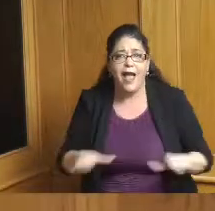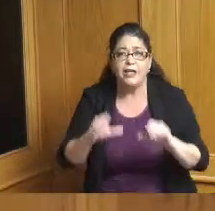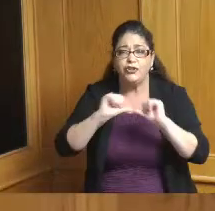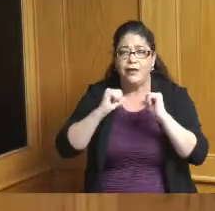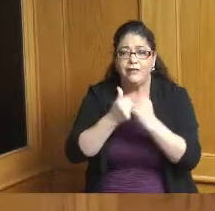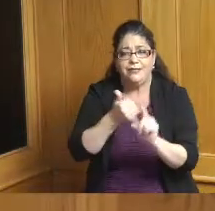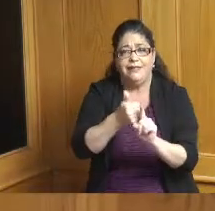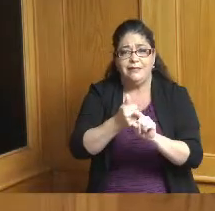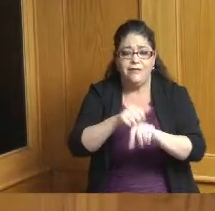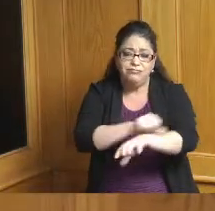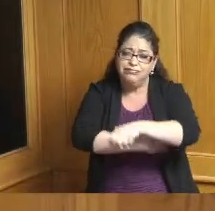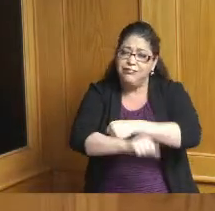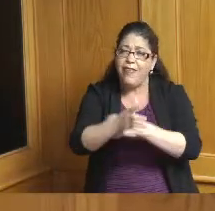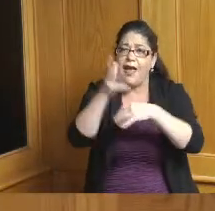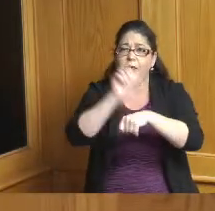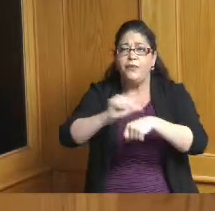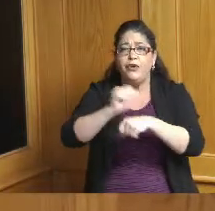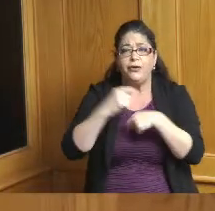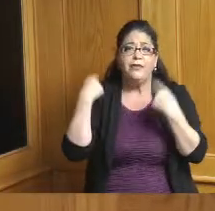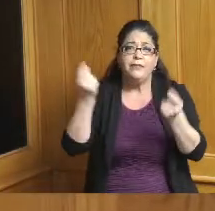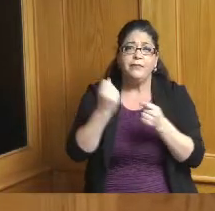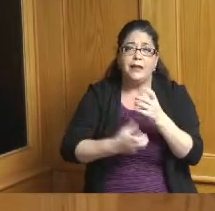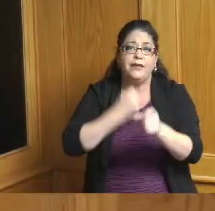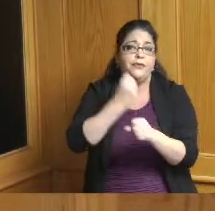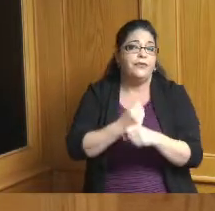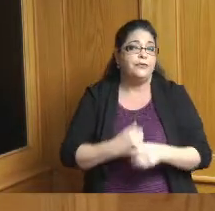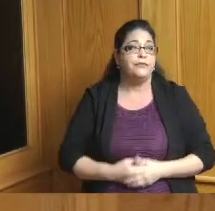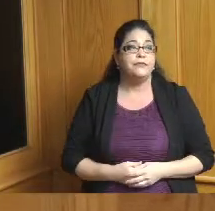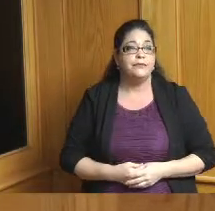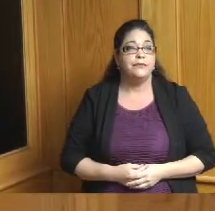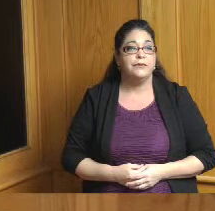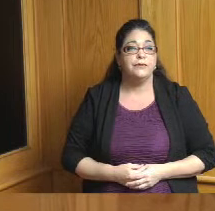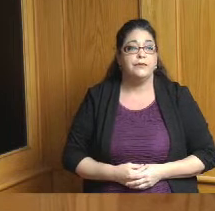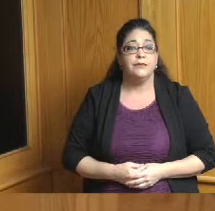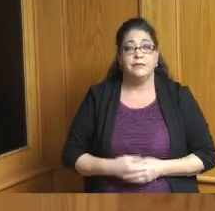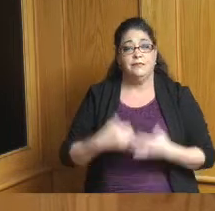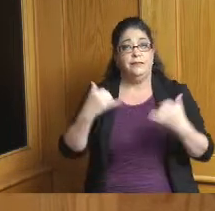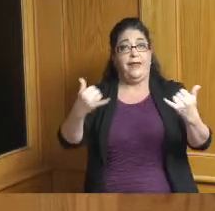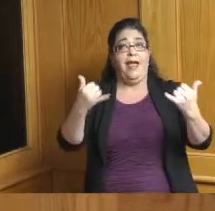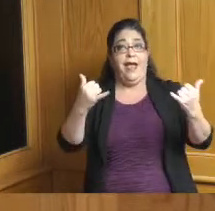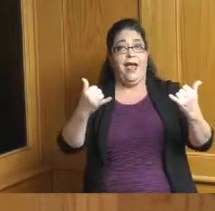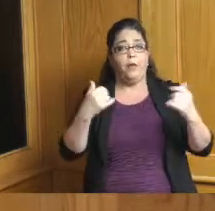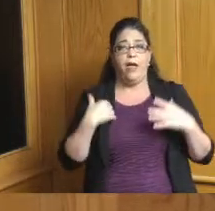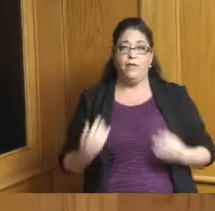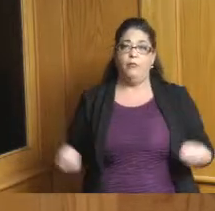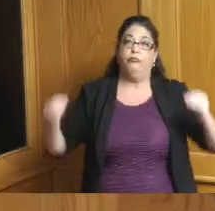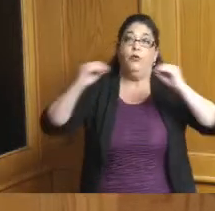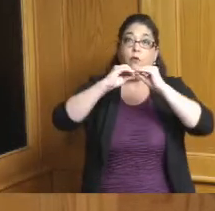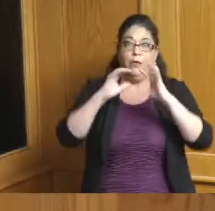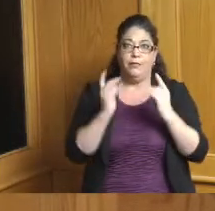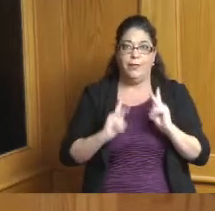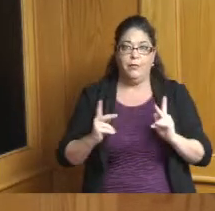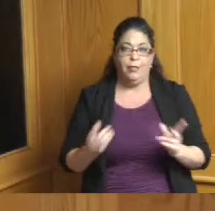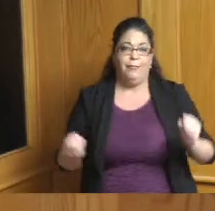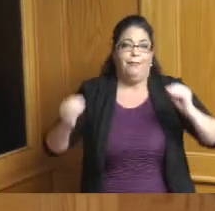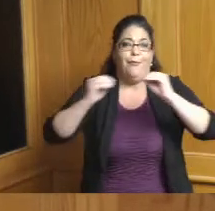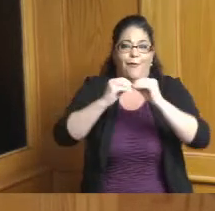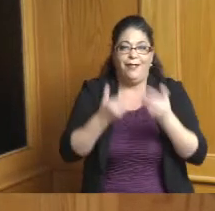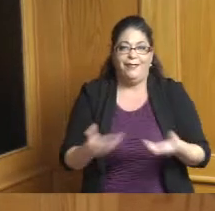the years and particularly at a time right now when we have even more people that need help so